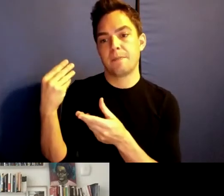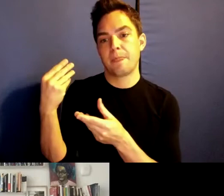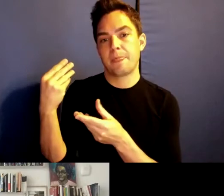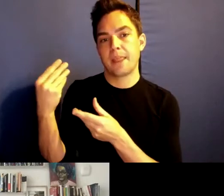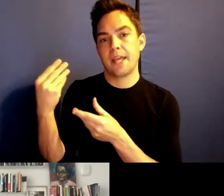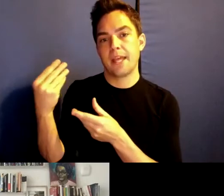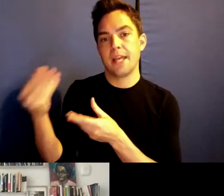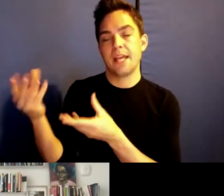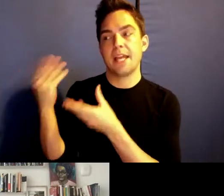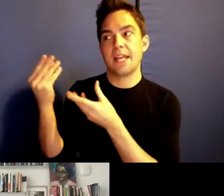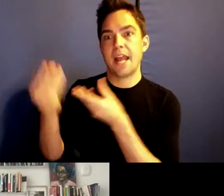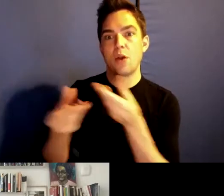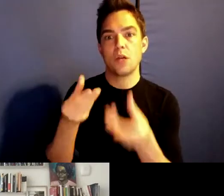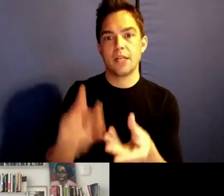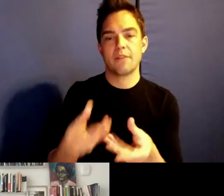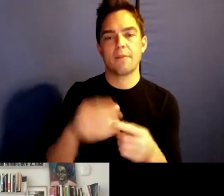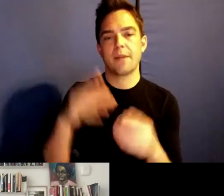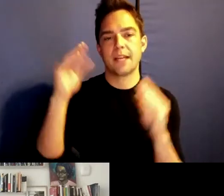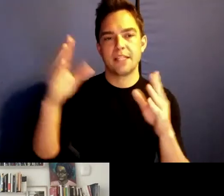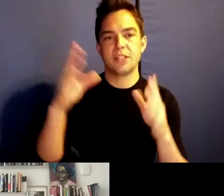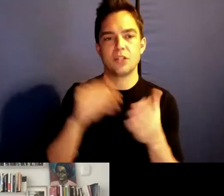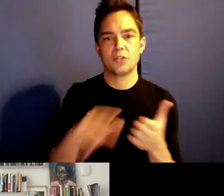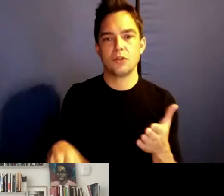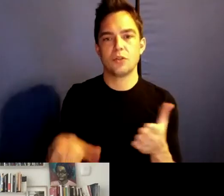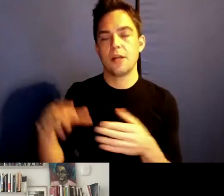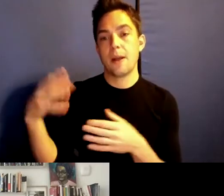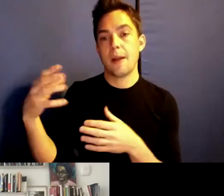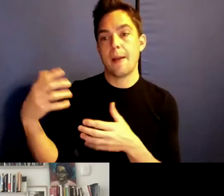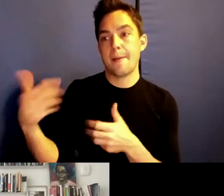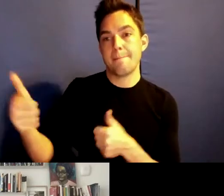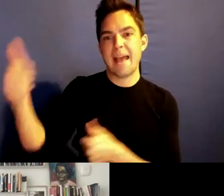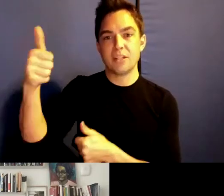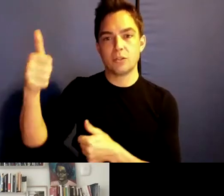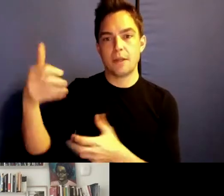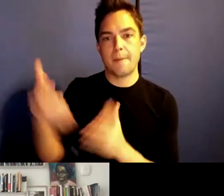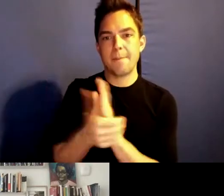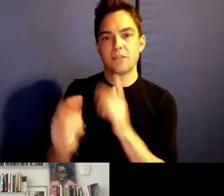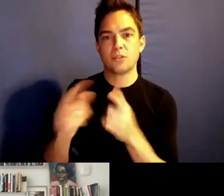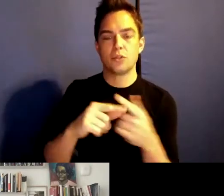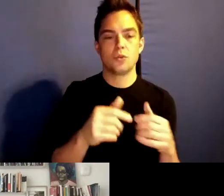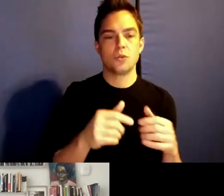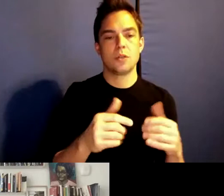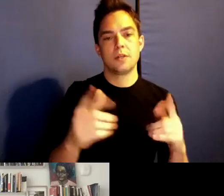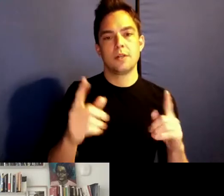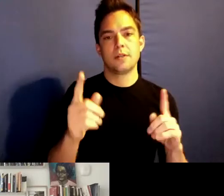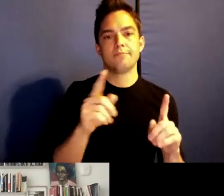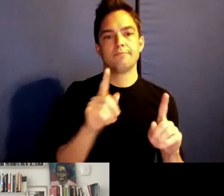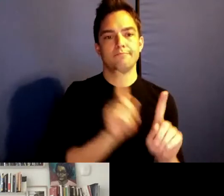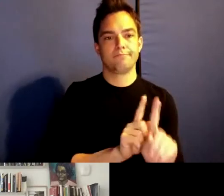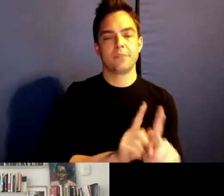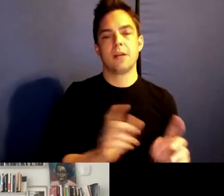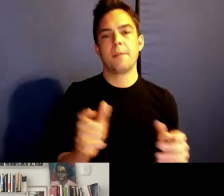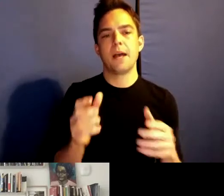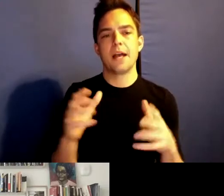student, or master to a subject, but rather a kind of collective undoing in which a kind